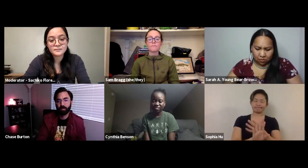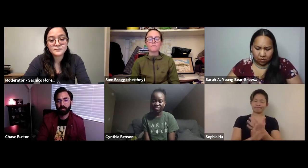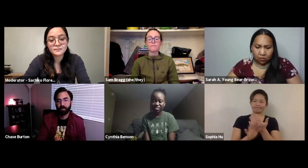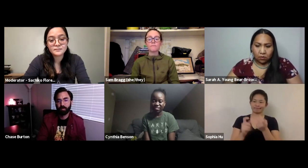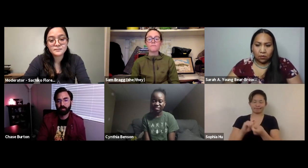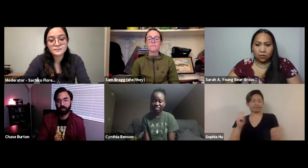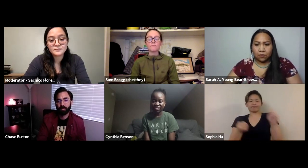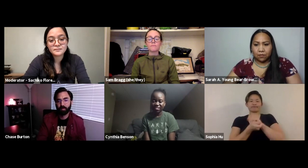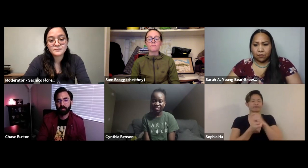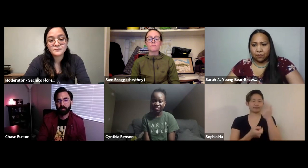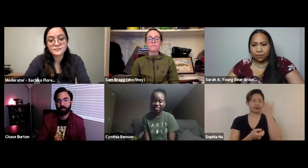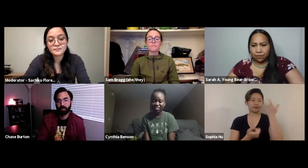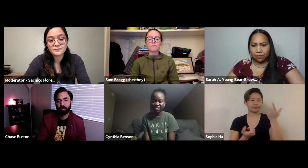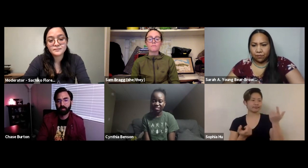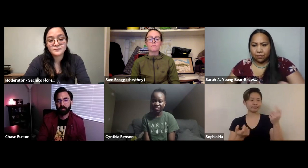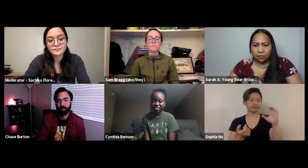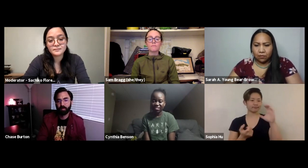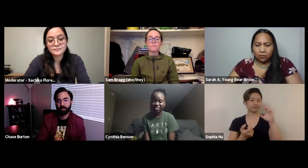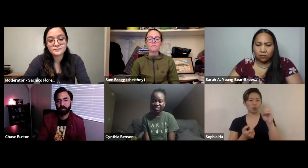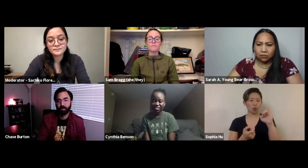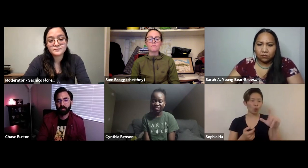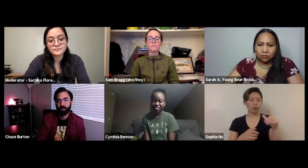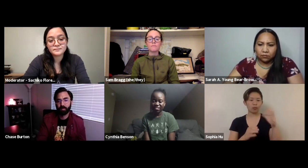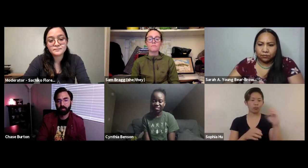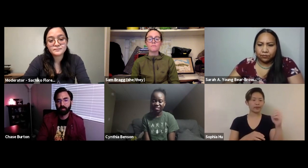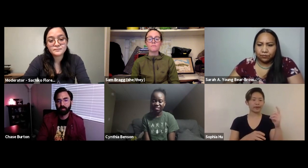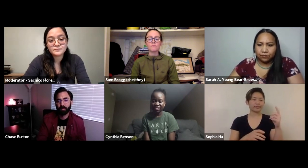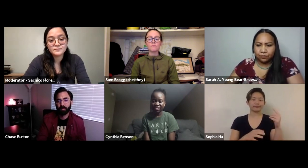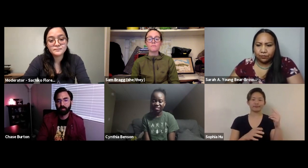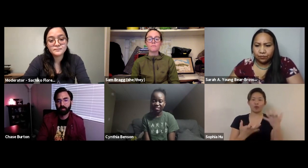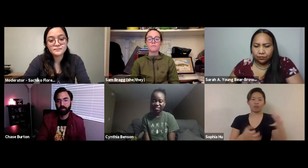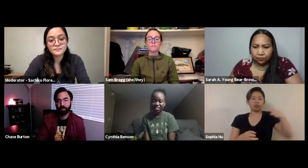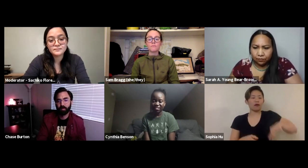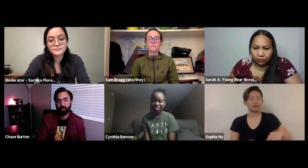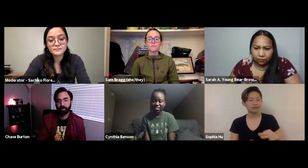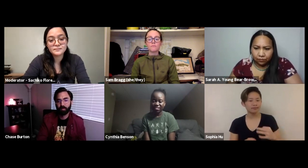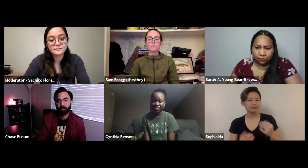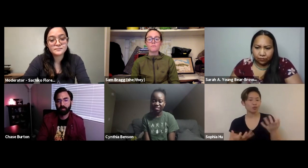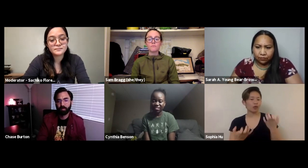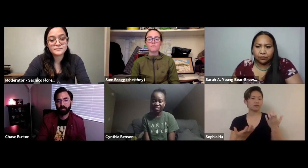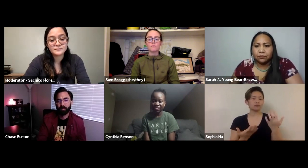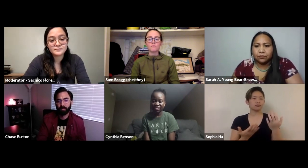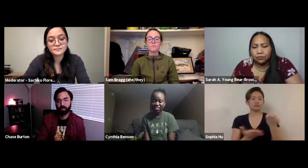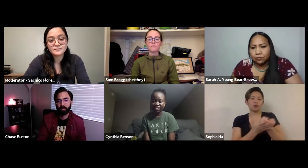whole life dependent on the environment and then these oil companies come in and they